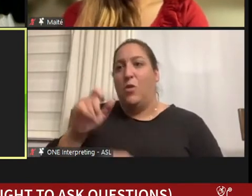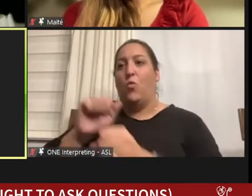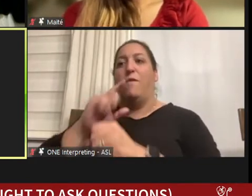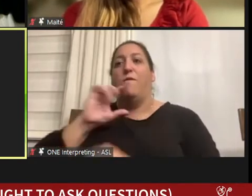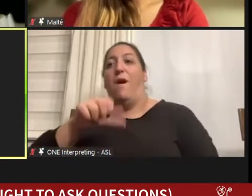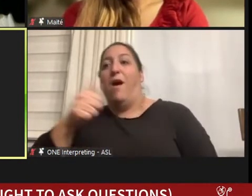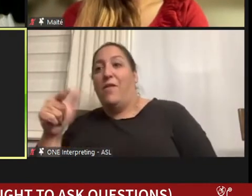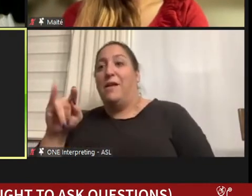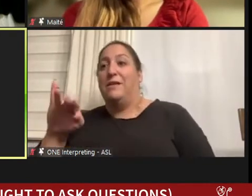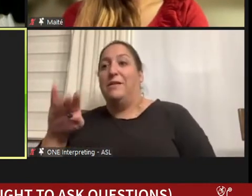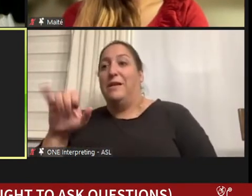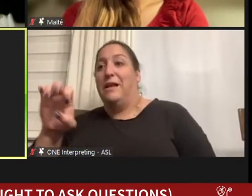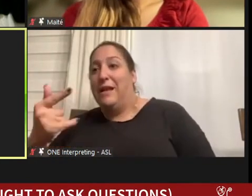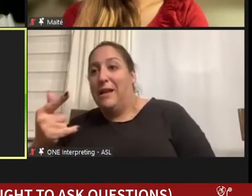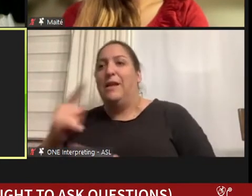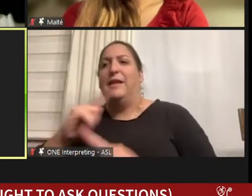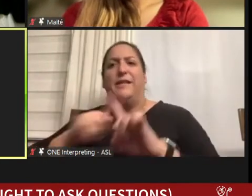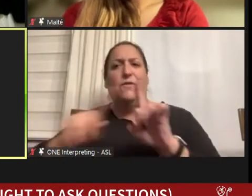questions with different phases of your life your cupbearer preps so